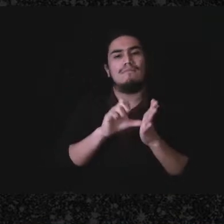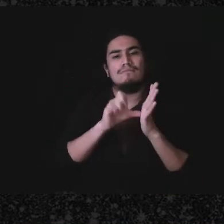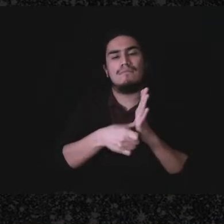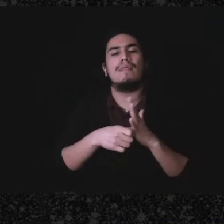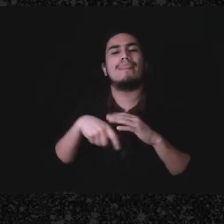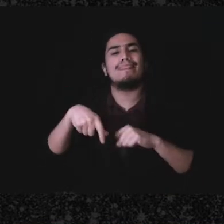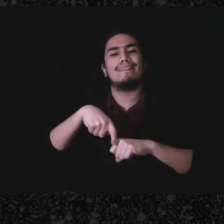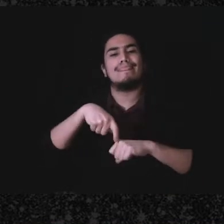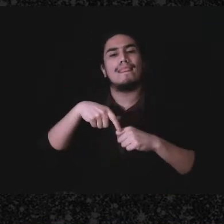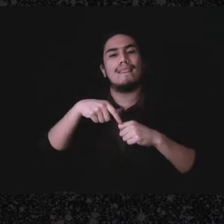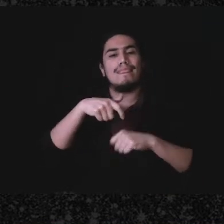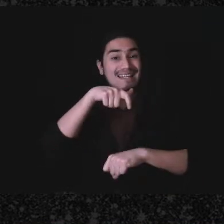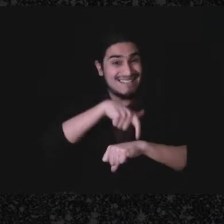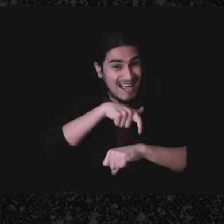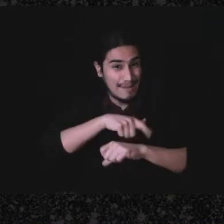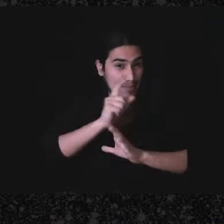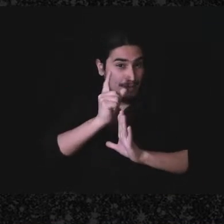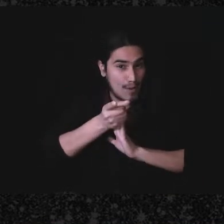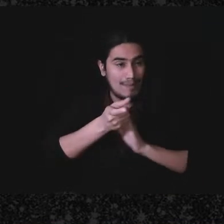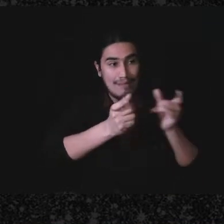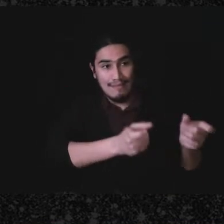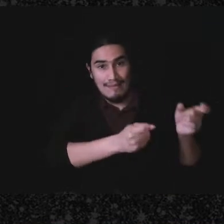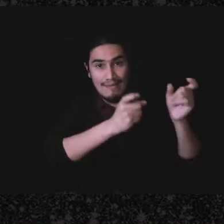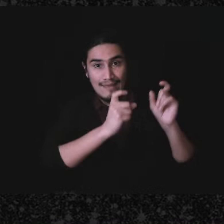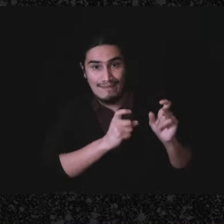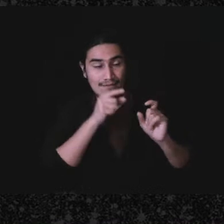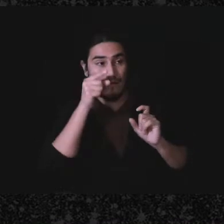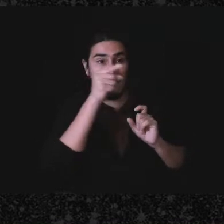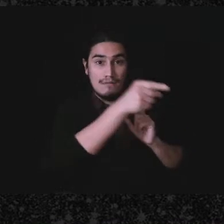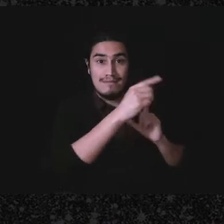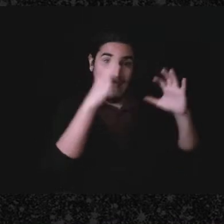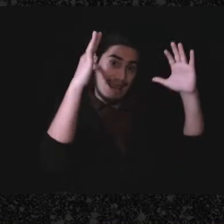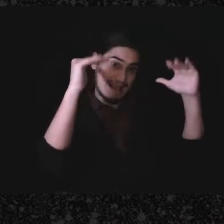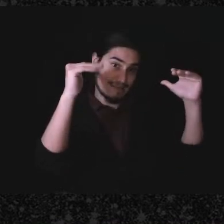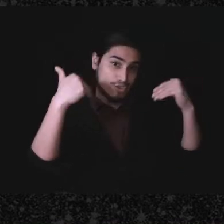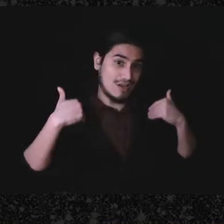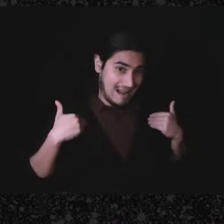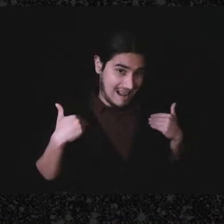gift is given the donor has an expectation that they will receive something in return